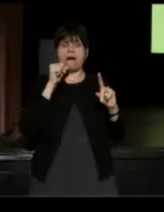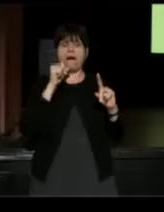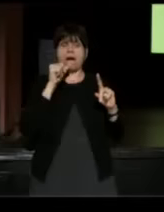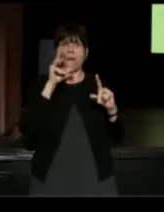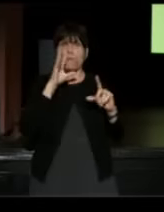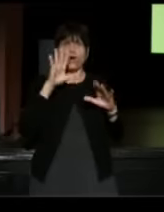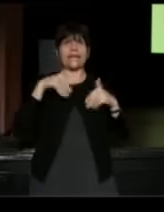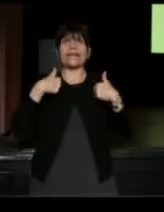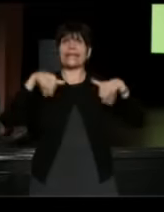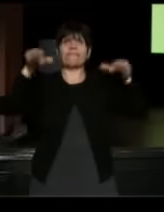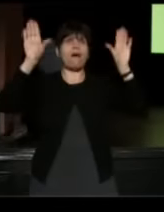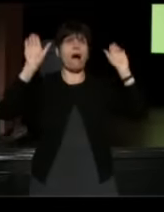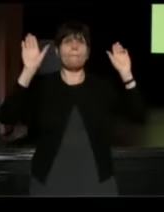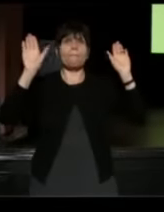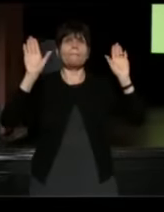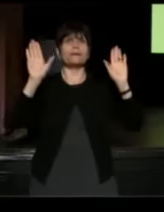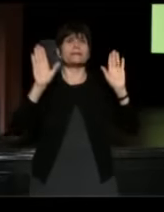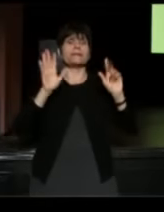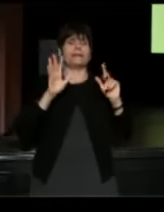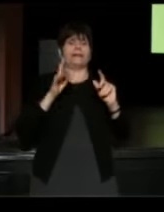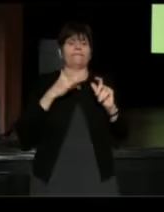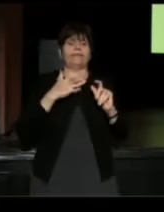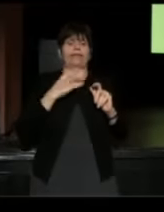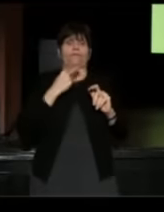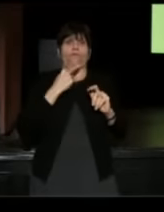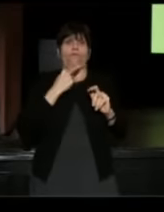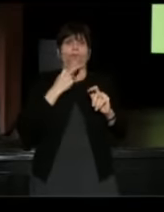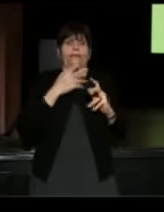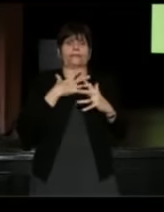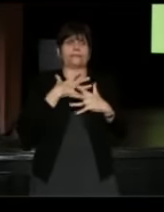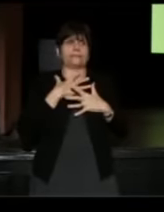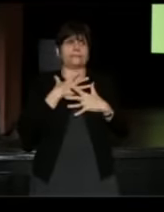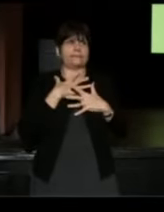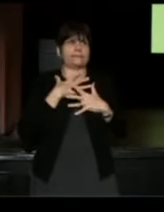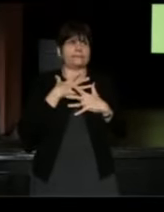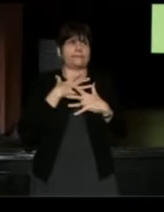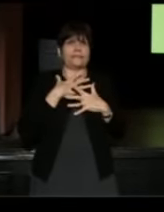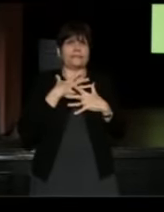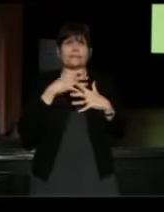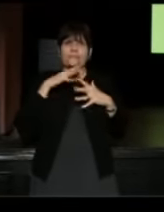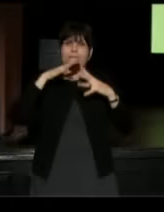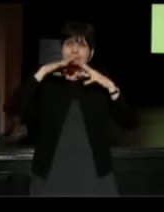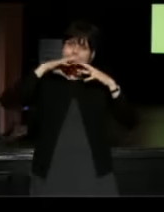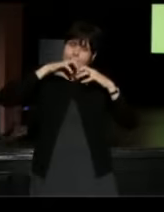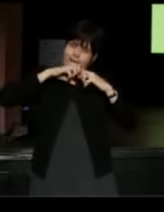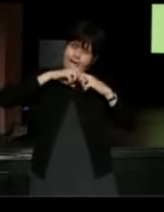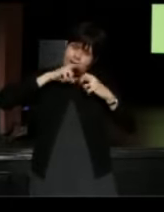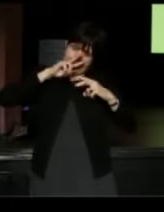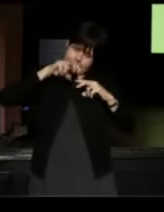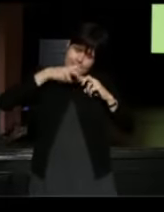I had this little squeaky voice and I just kind of dug in and I just begged for this voice.